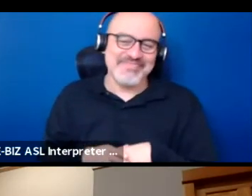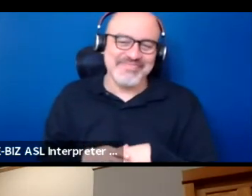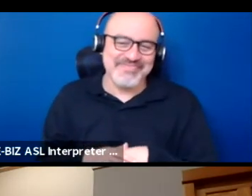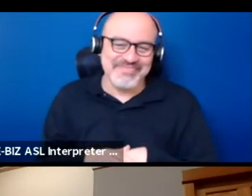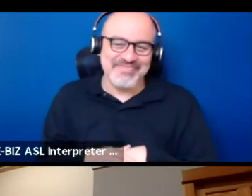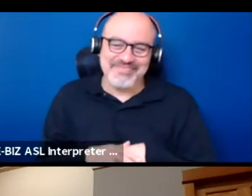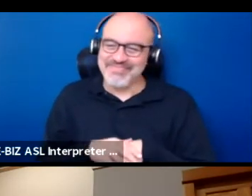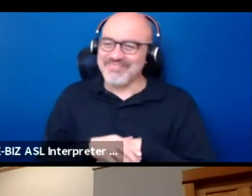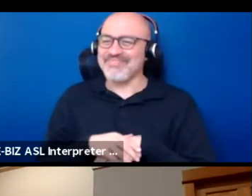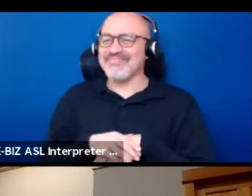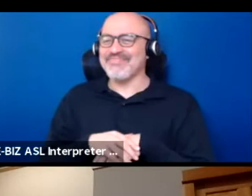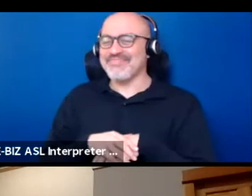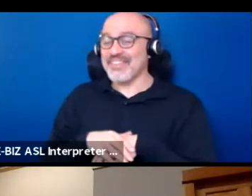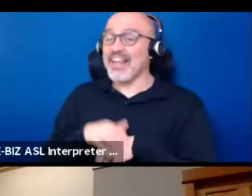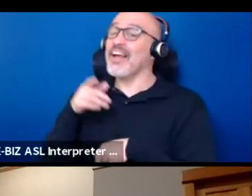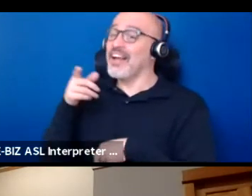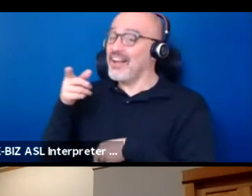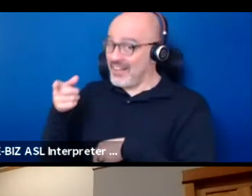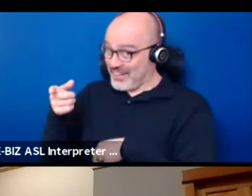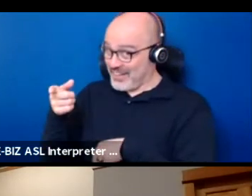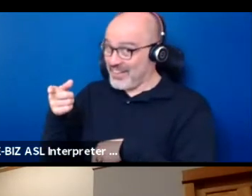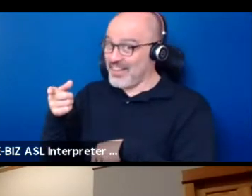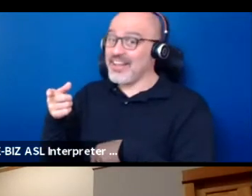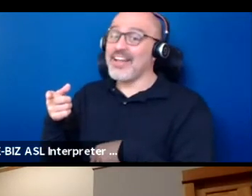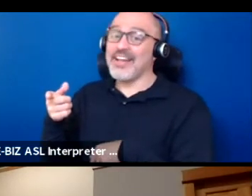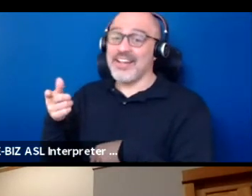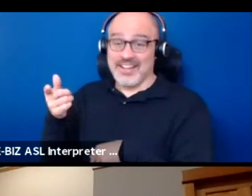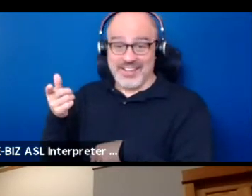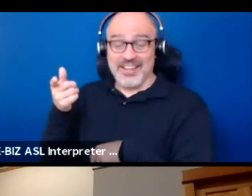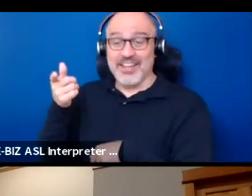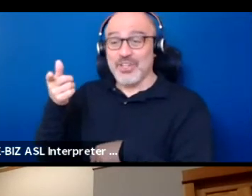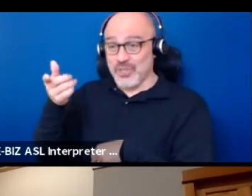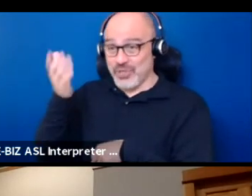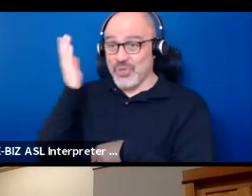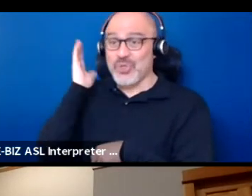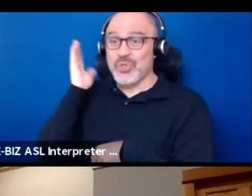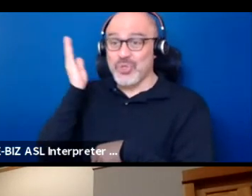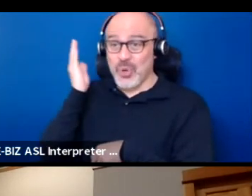So you're speaking to native-making